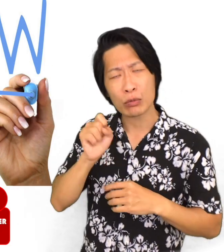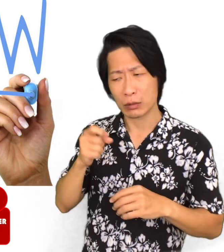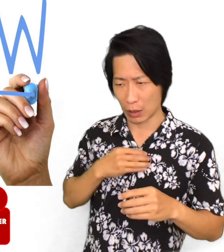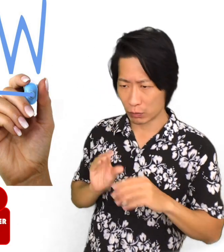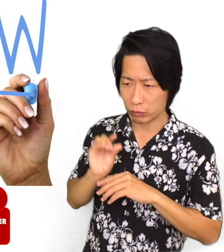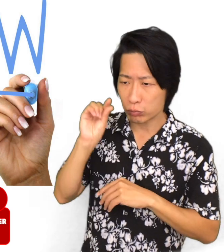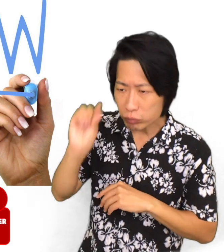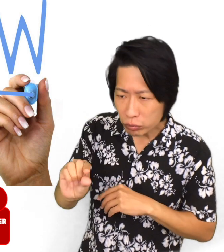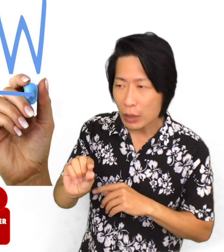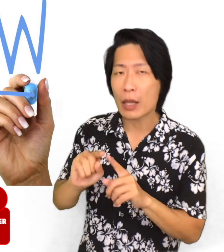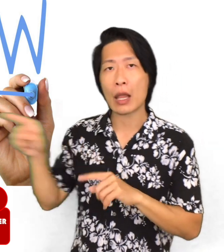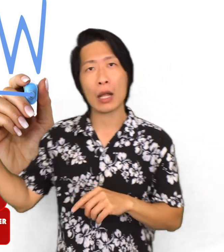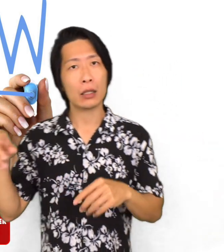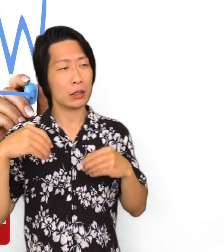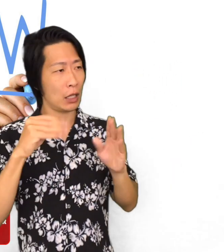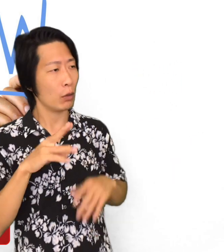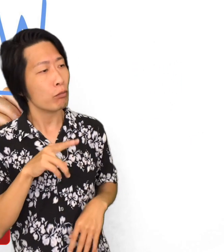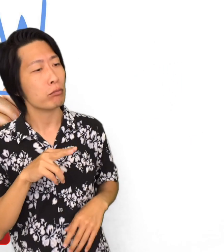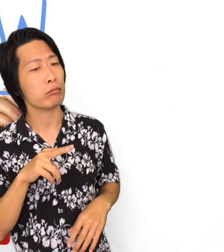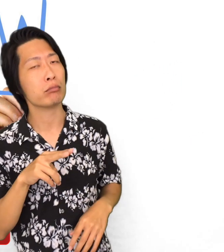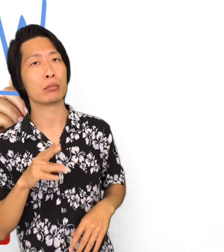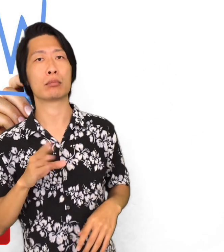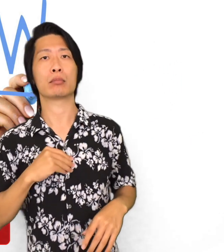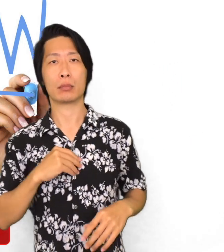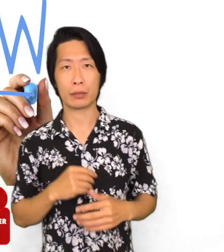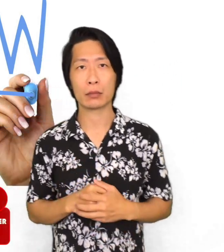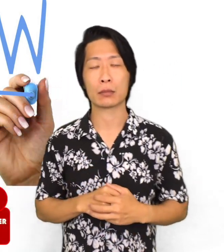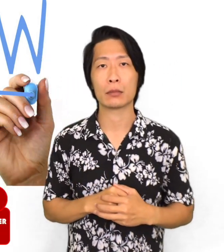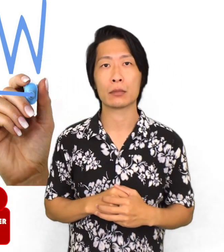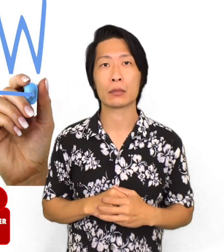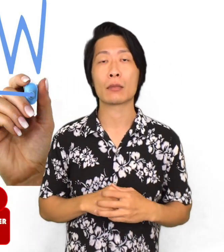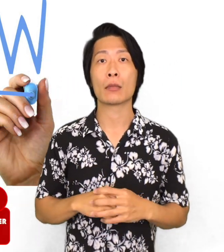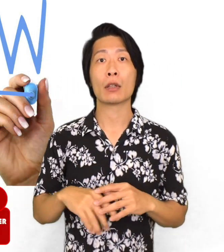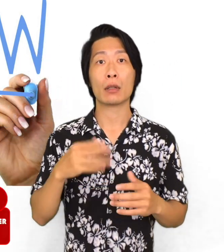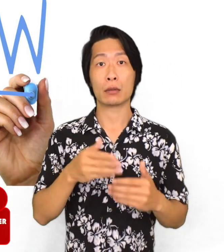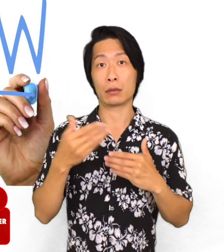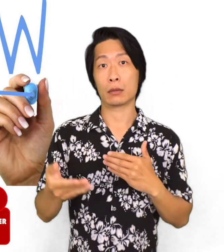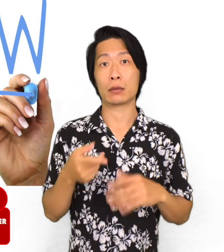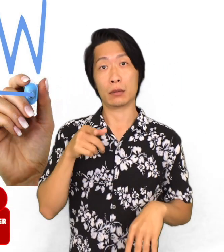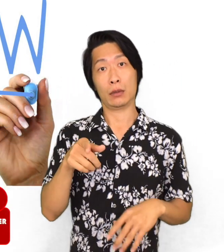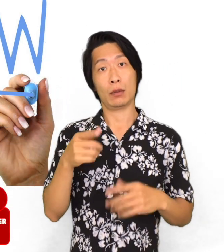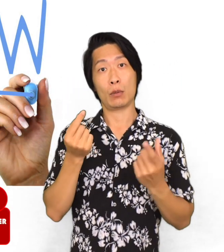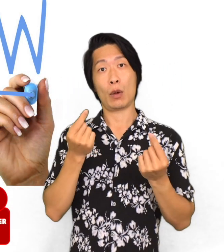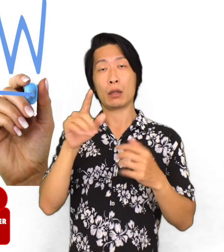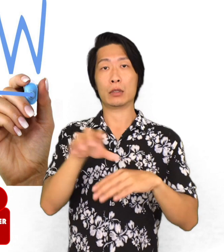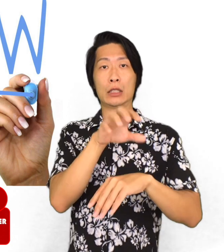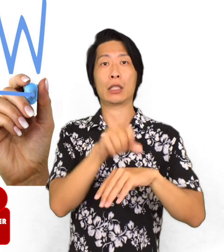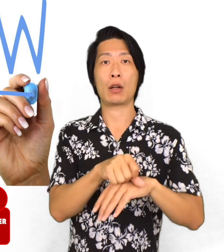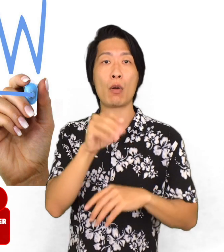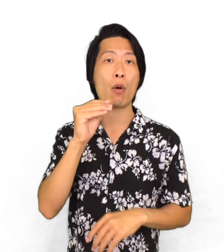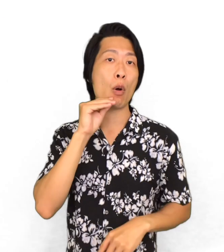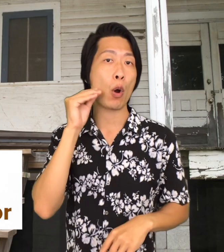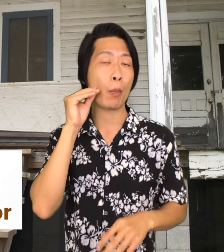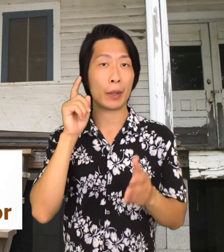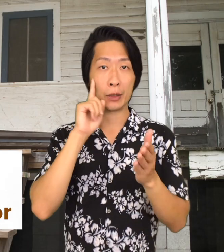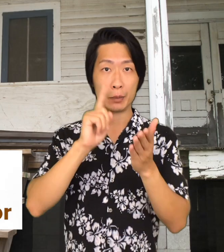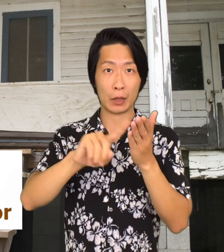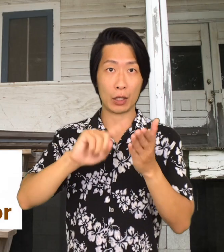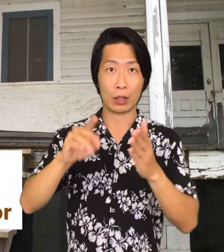And you are ready to move forward with this transaction. Then the next step would be to schedule